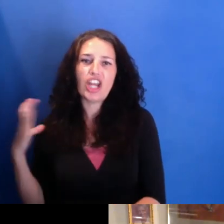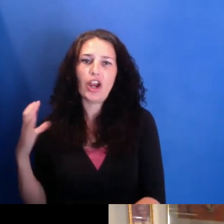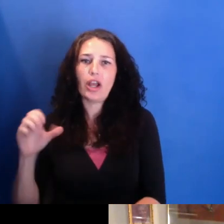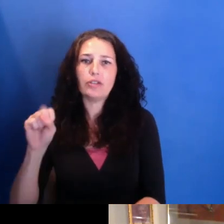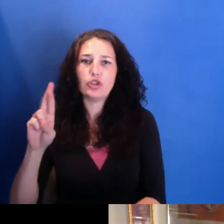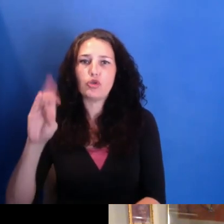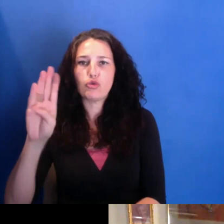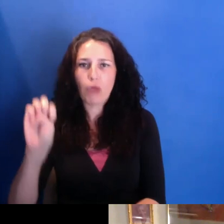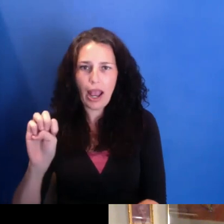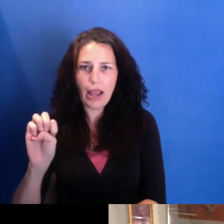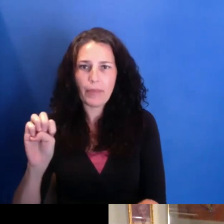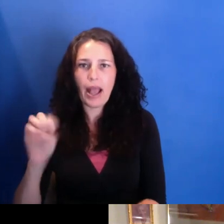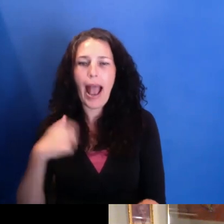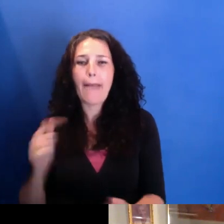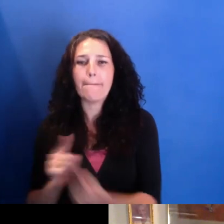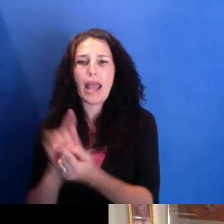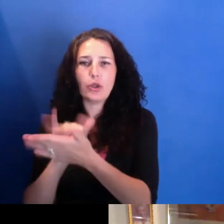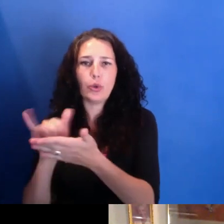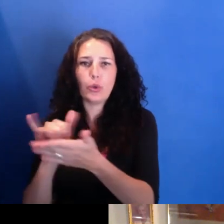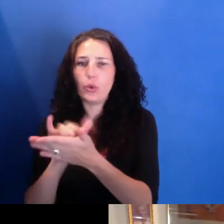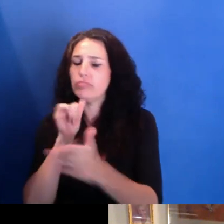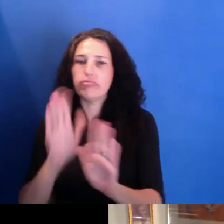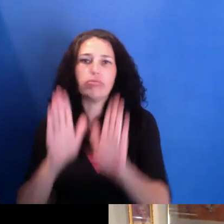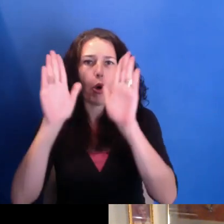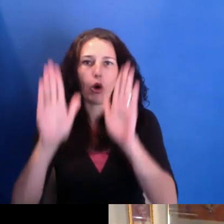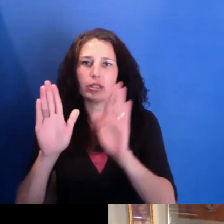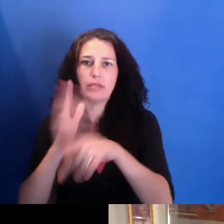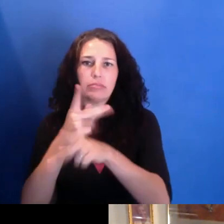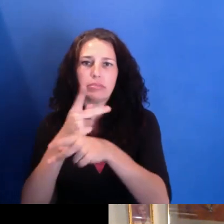producer in public television, a man named Ellis Haizlip.